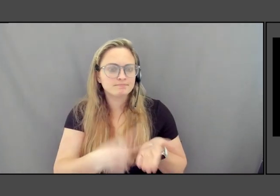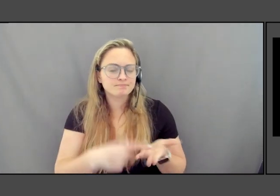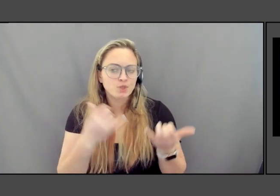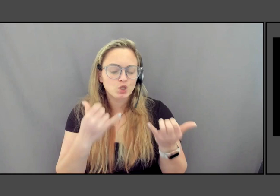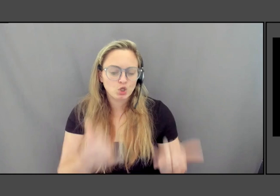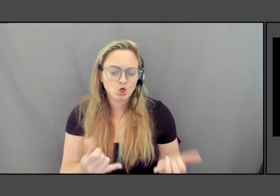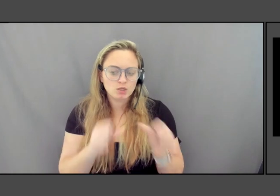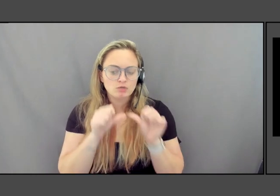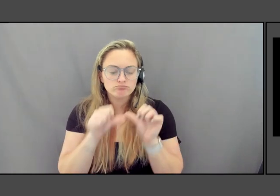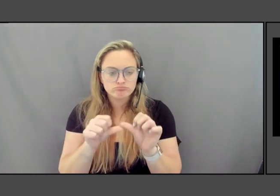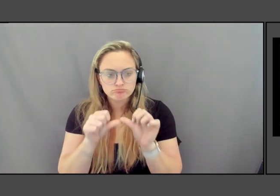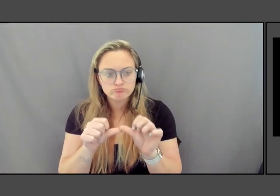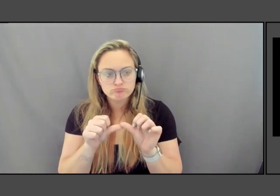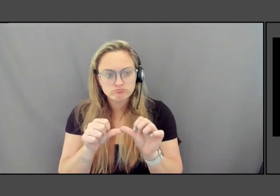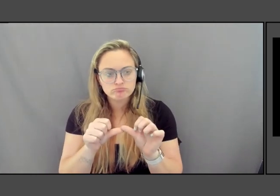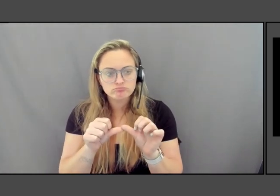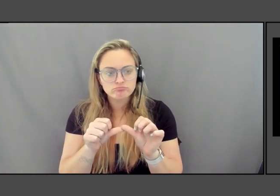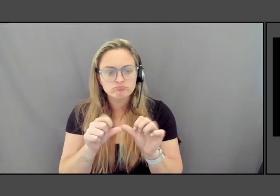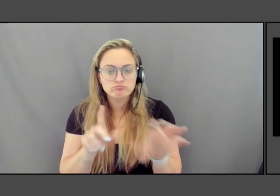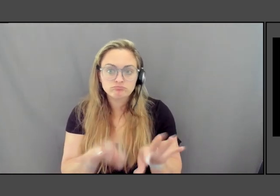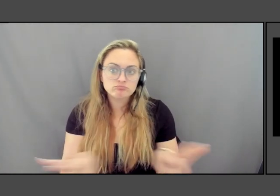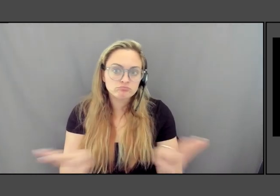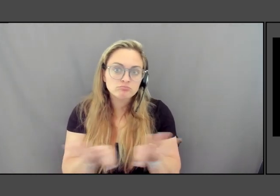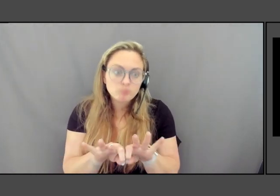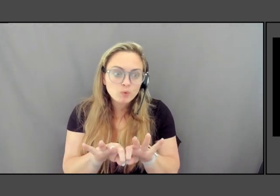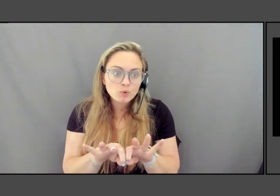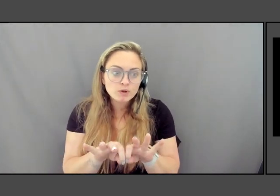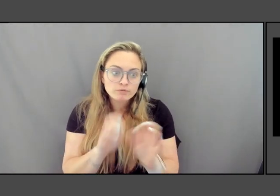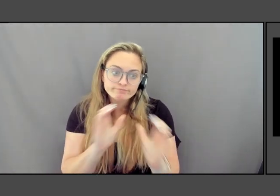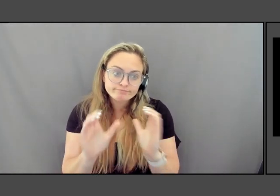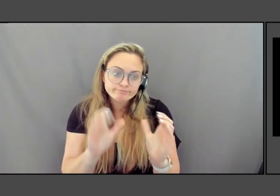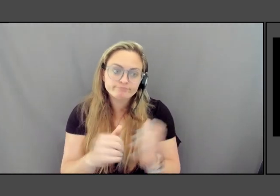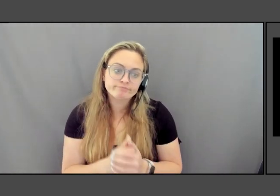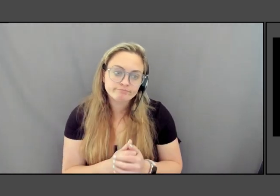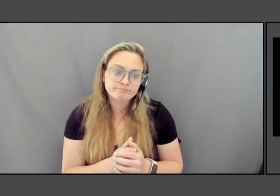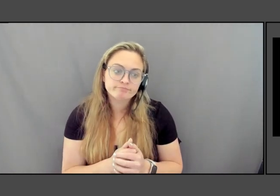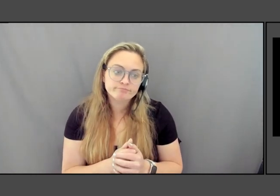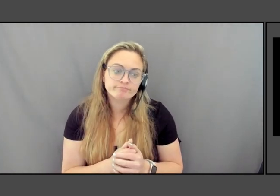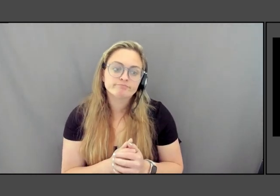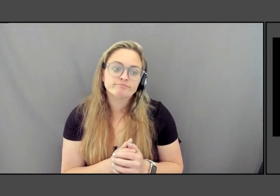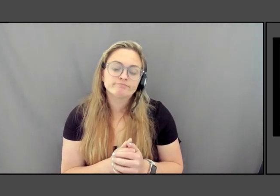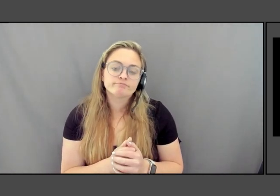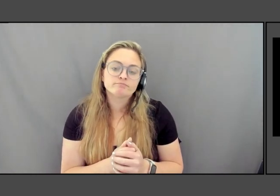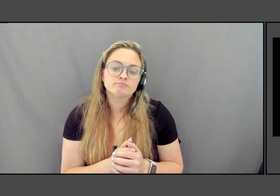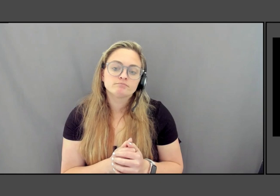and it's critical that we have this conversation. And, I want to bring up one. To make sure that everyone.